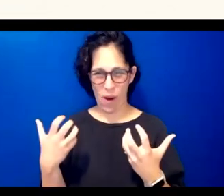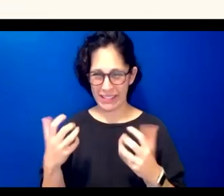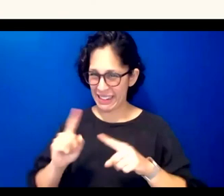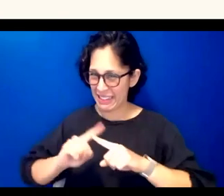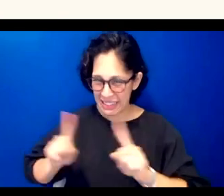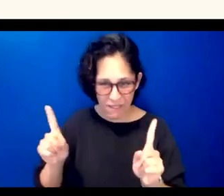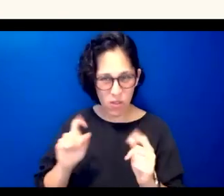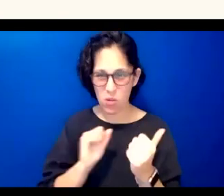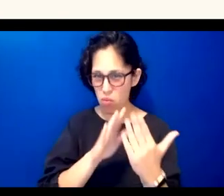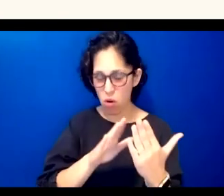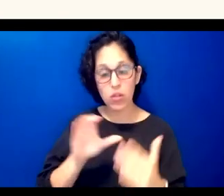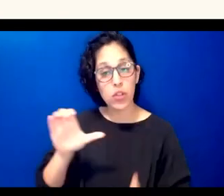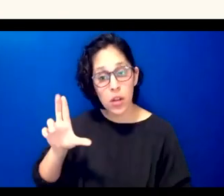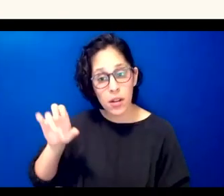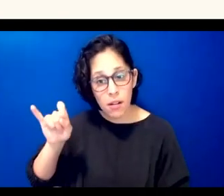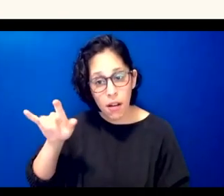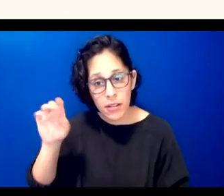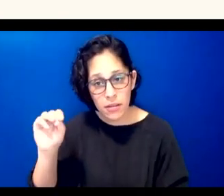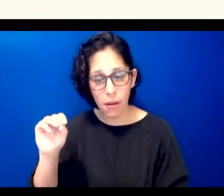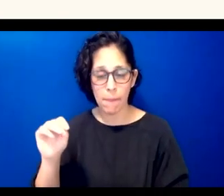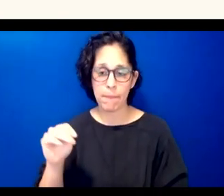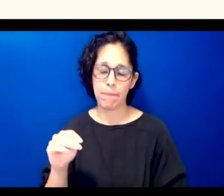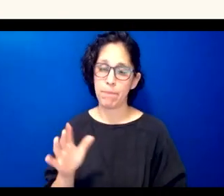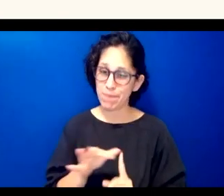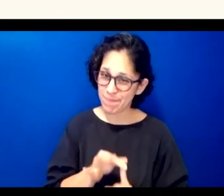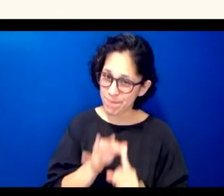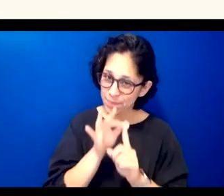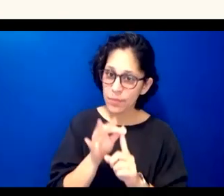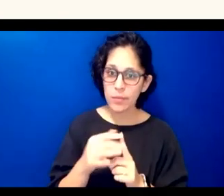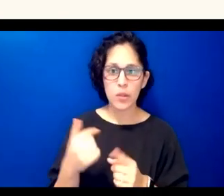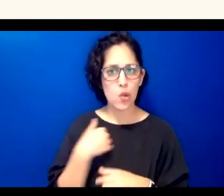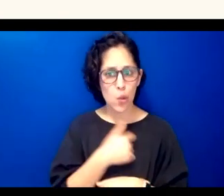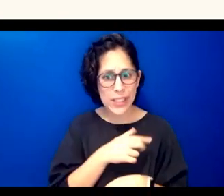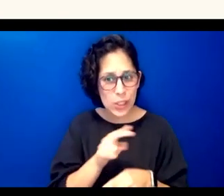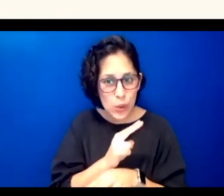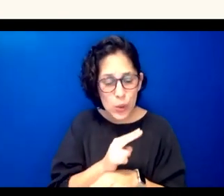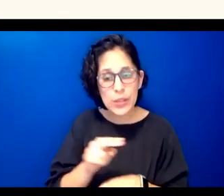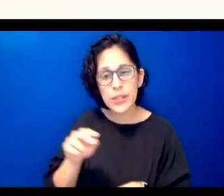of the bigger differences was that we were able to use uh video usually there's no video